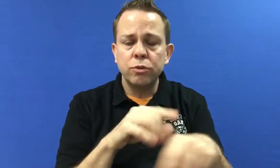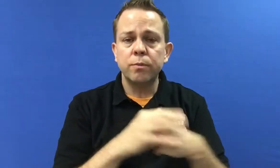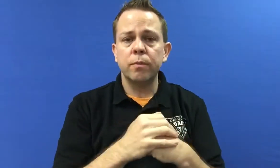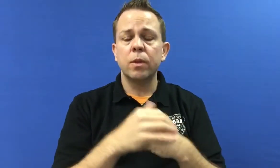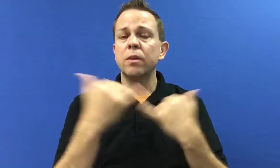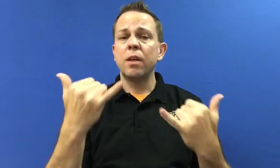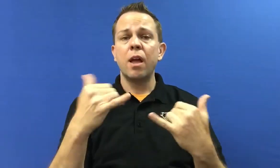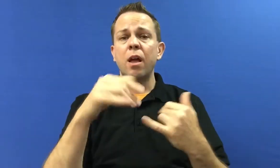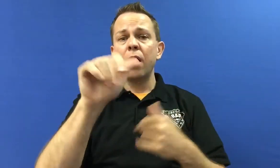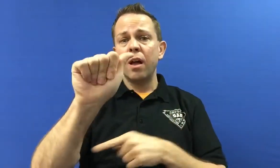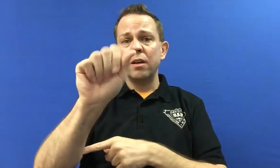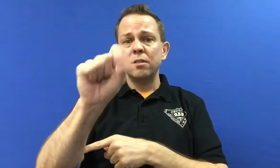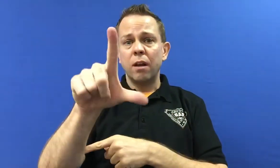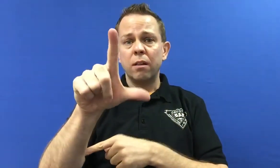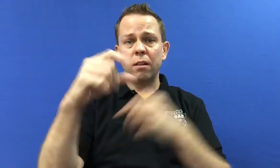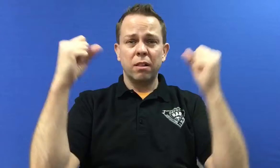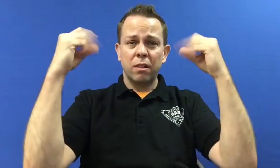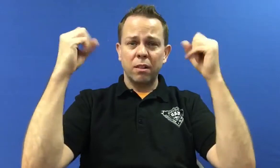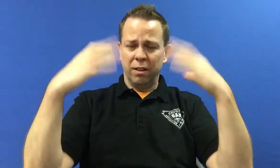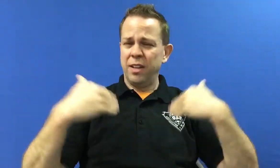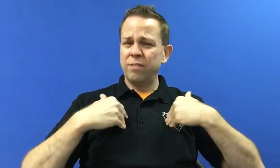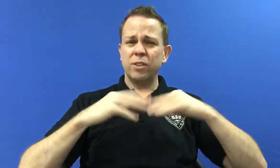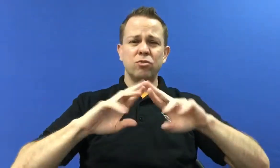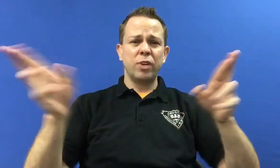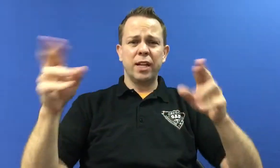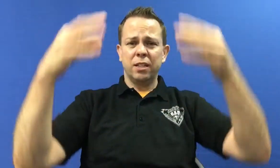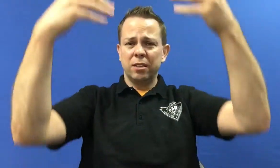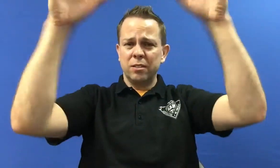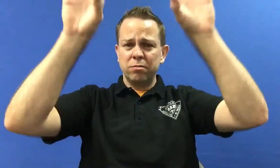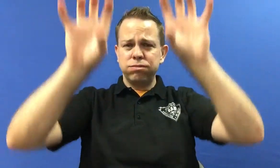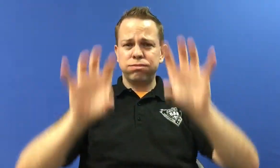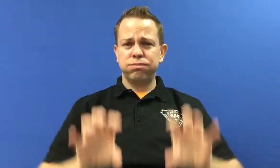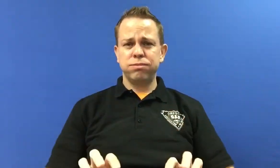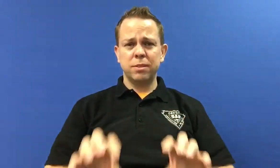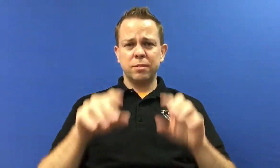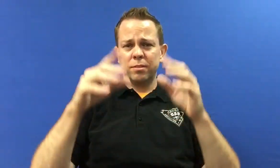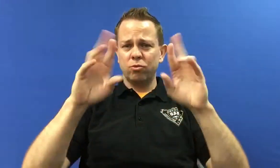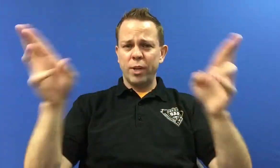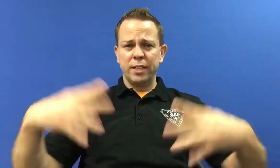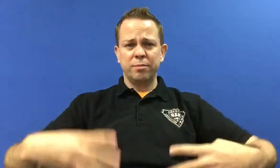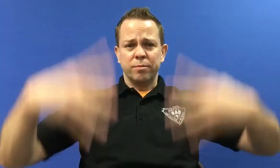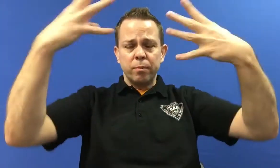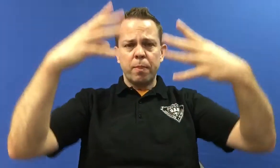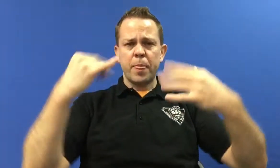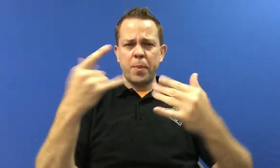They will help you understand the survey. The survey will be available in ASL.